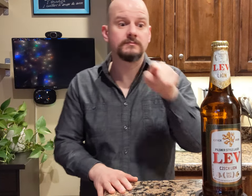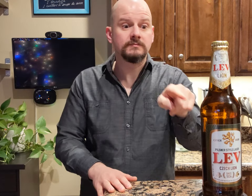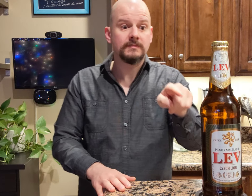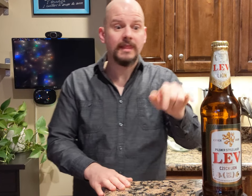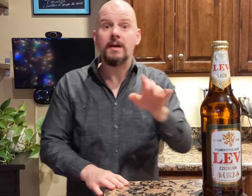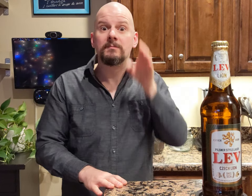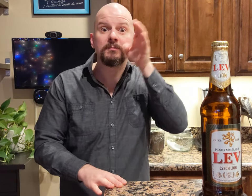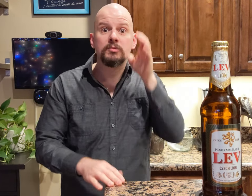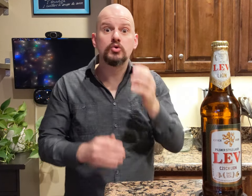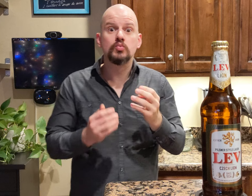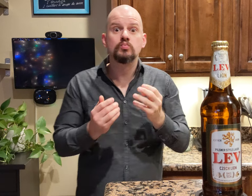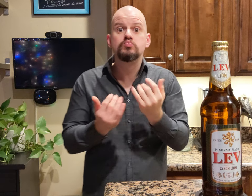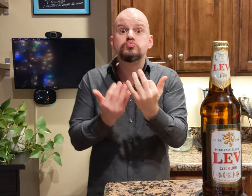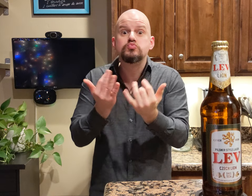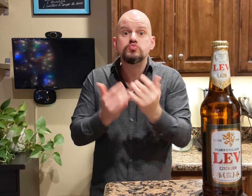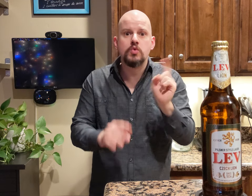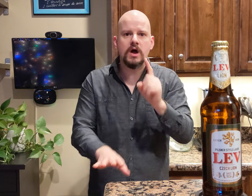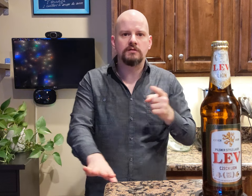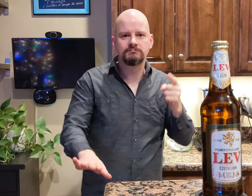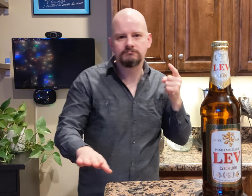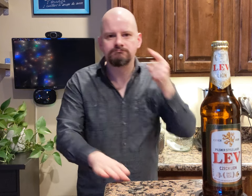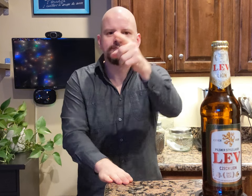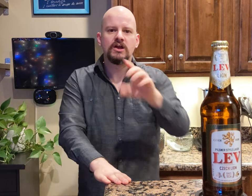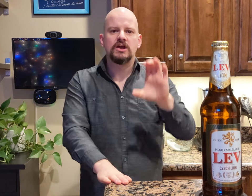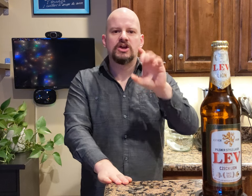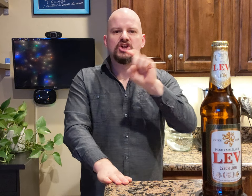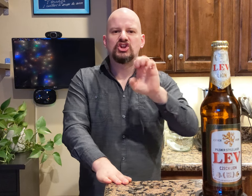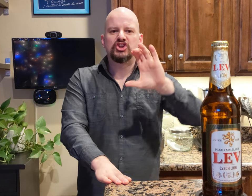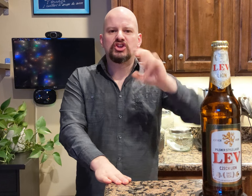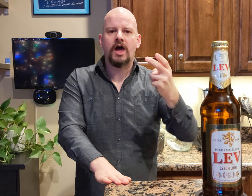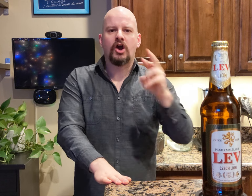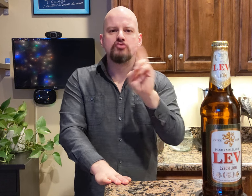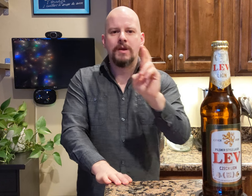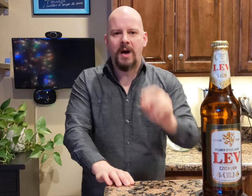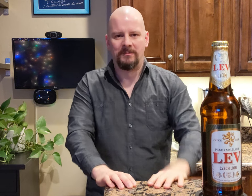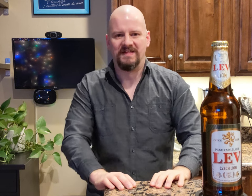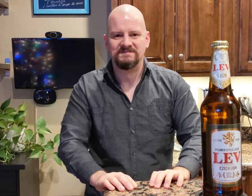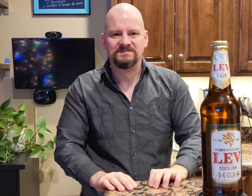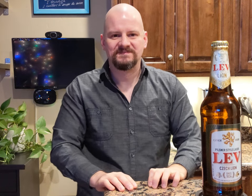The beer was brewed in Czech Republic.